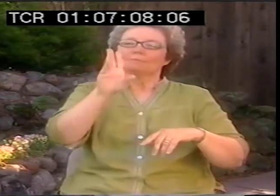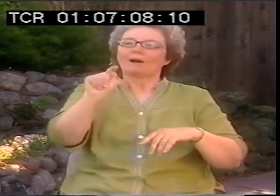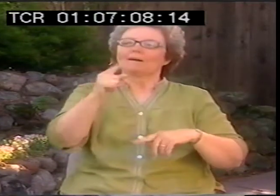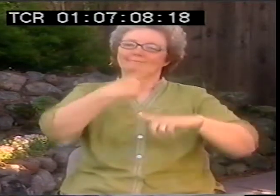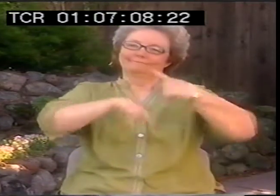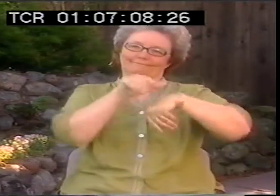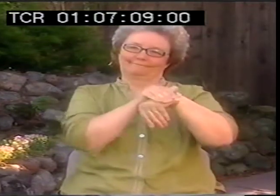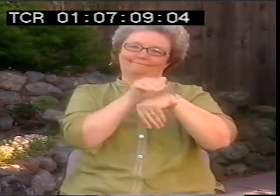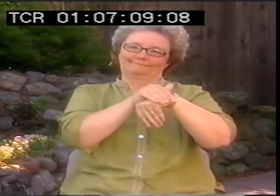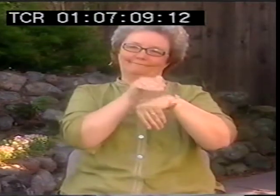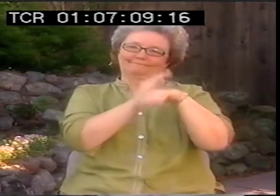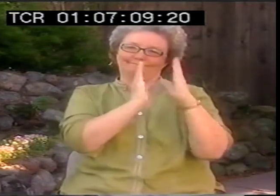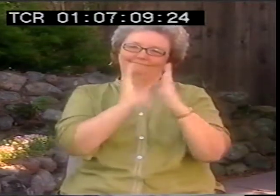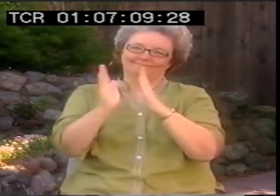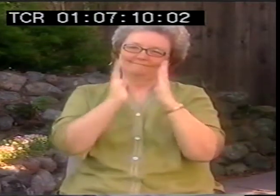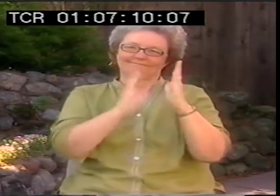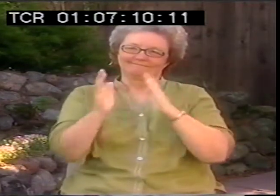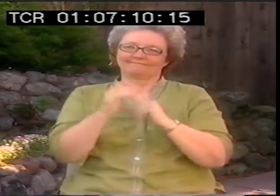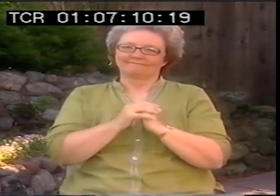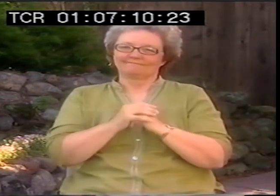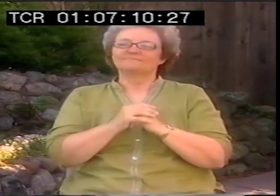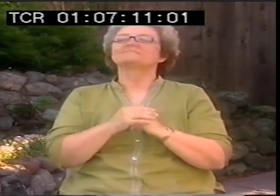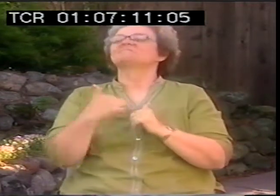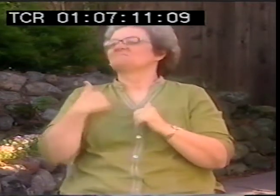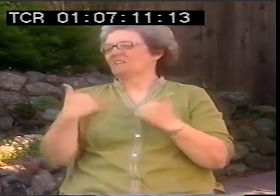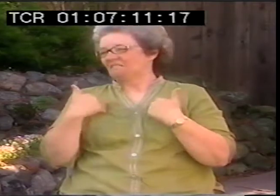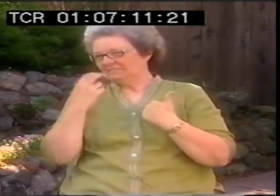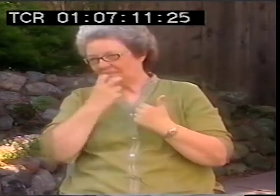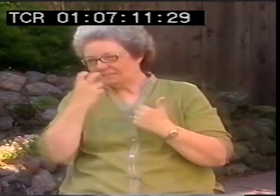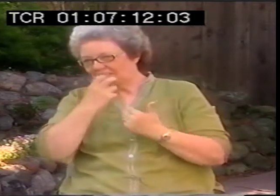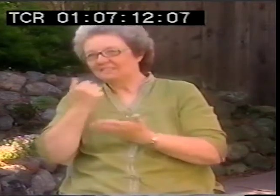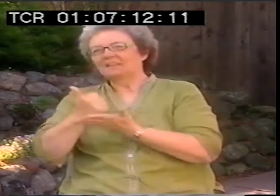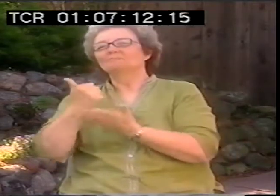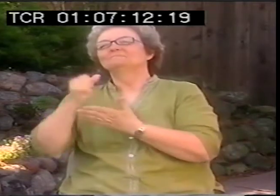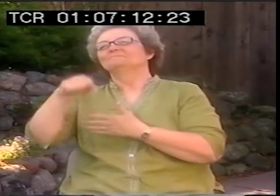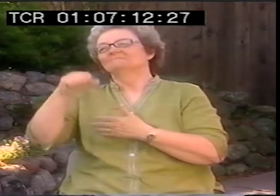who could have just signed to us, had to sign and move their mouths